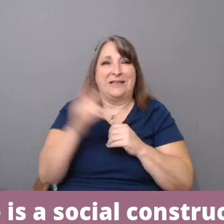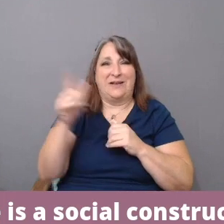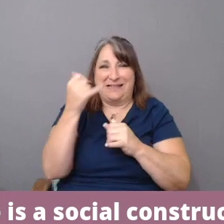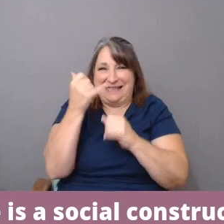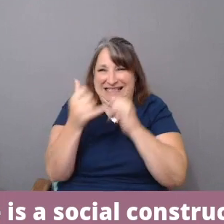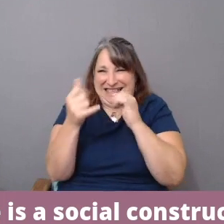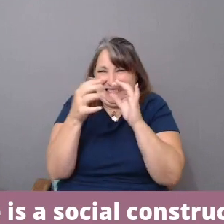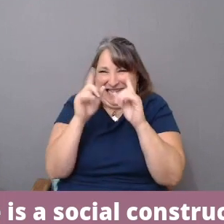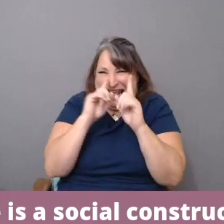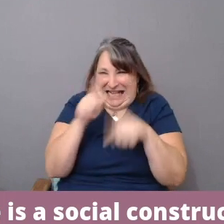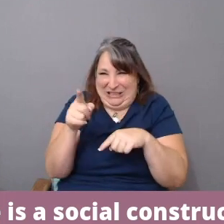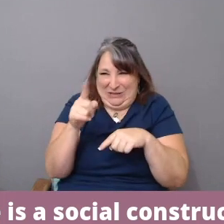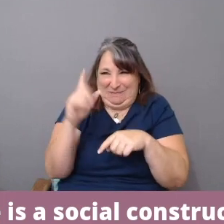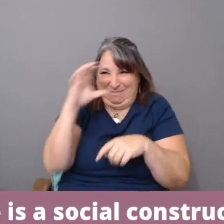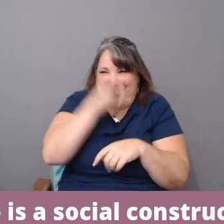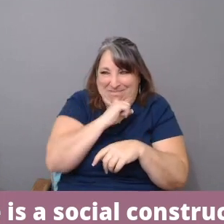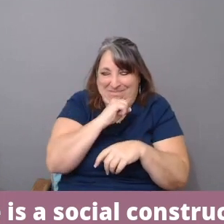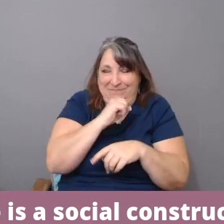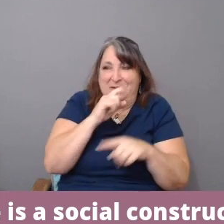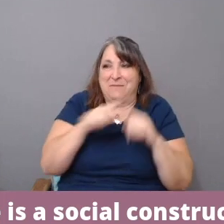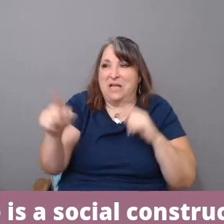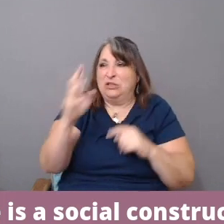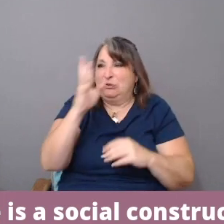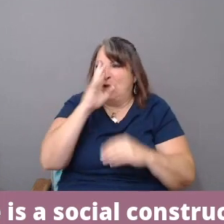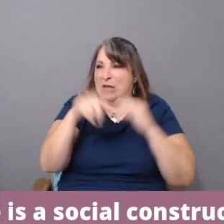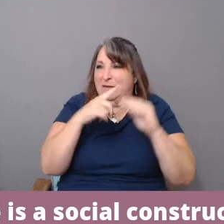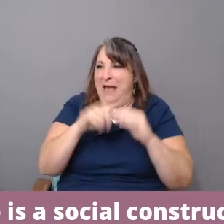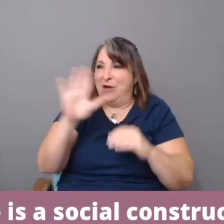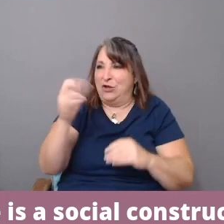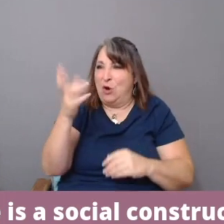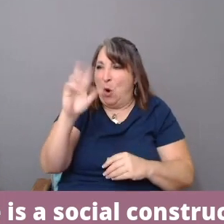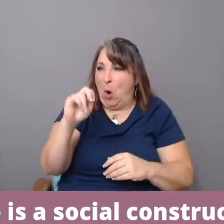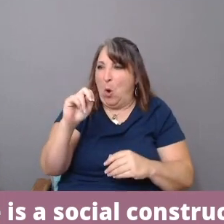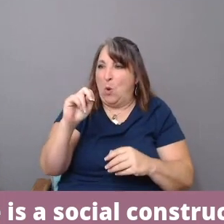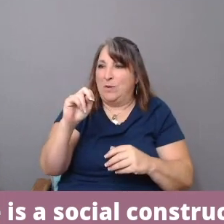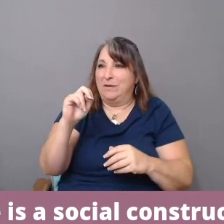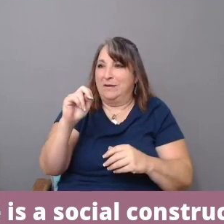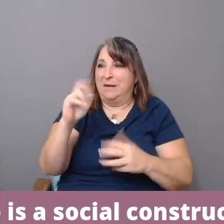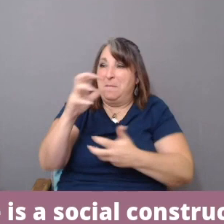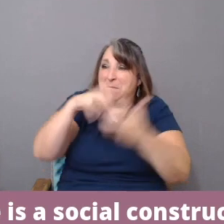But you talked about your own mixed background, you know,